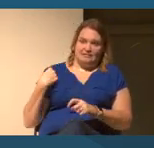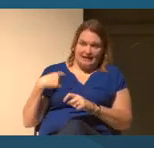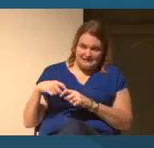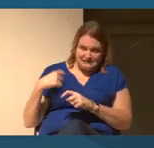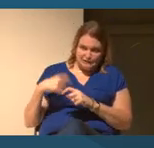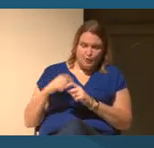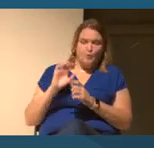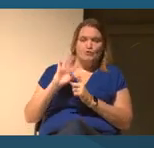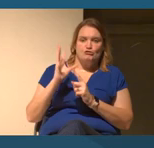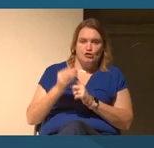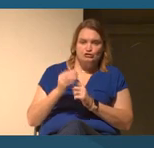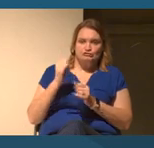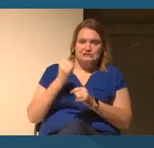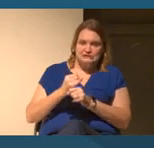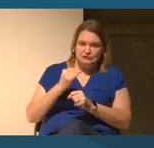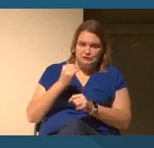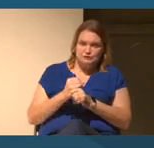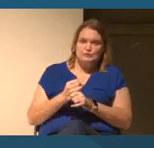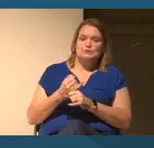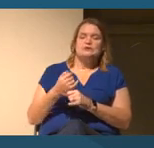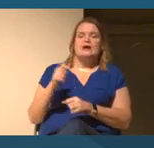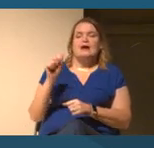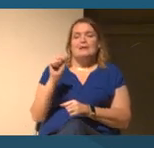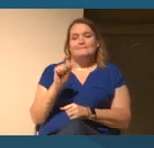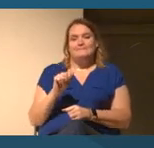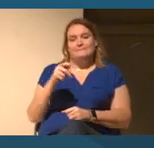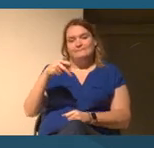and Native American.